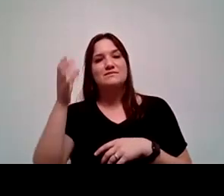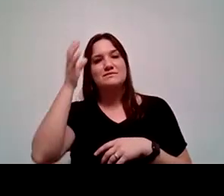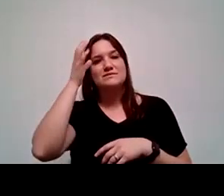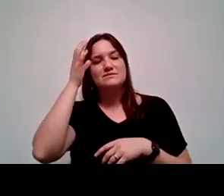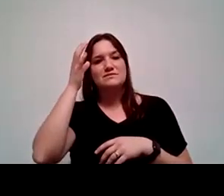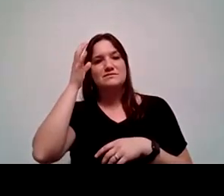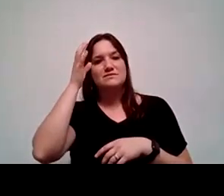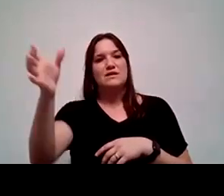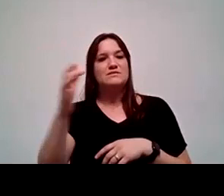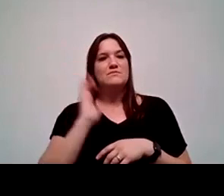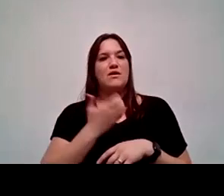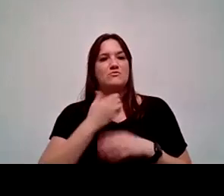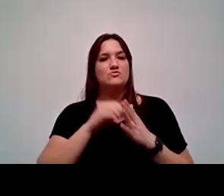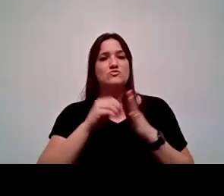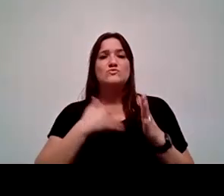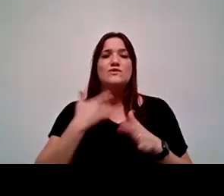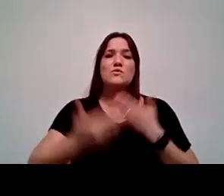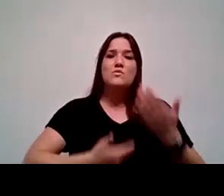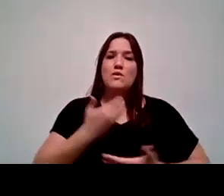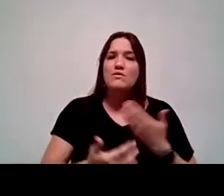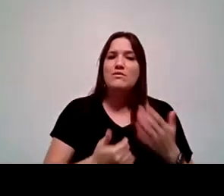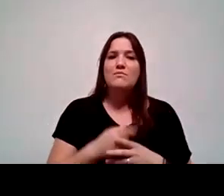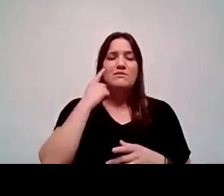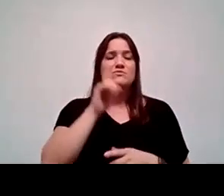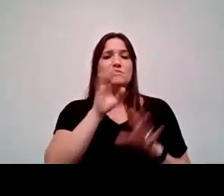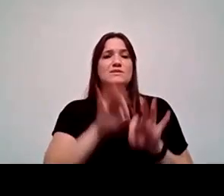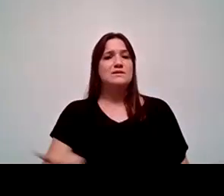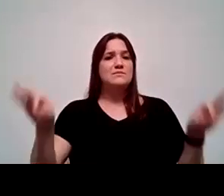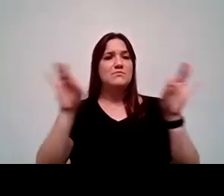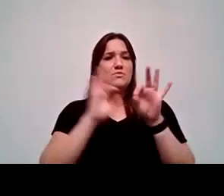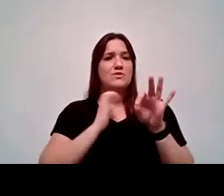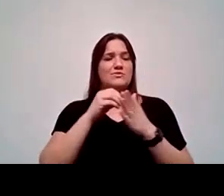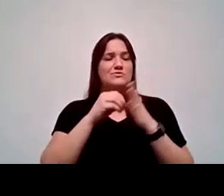feel welcome at the campus. I think it's very important that our students identify